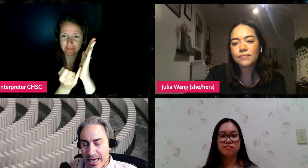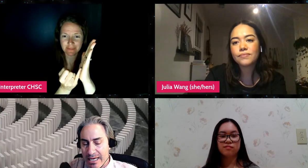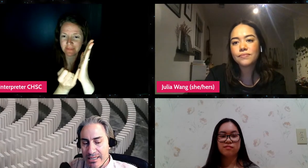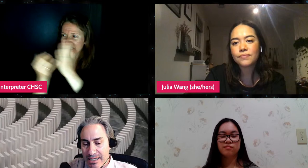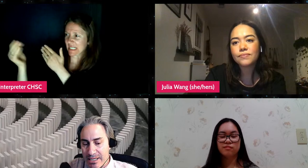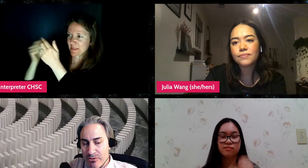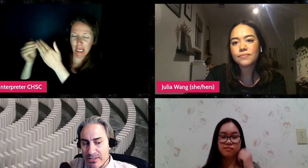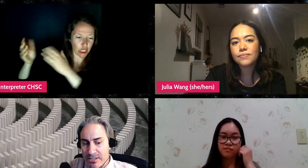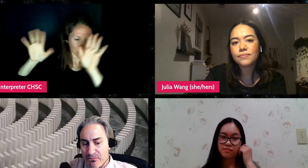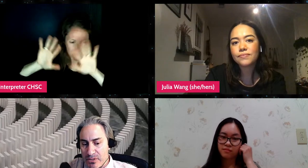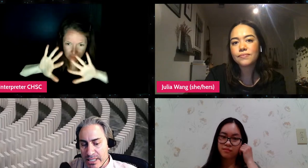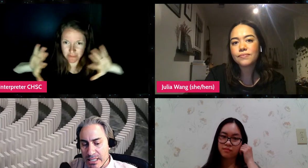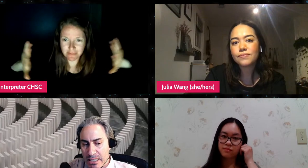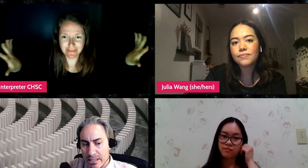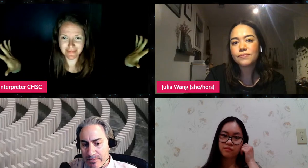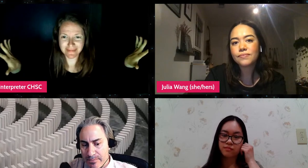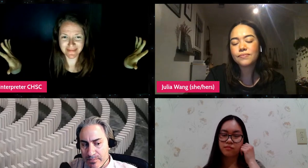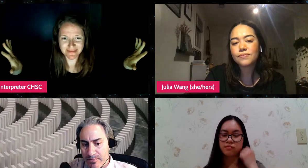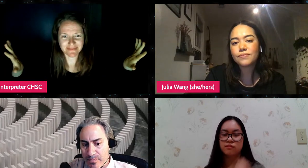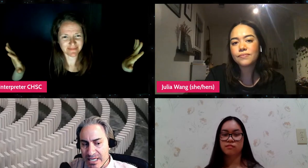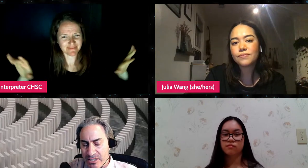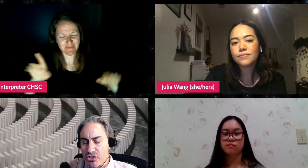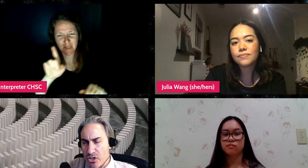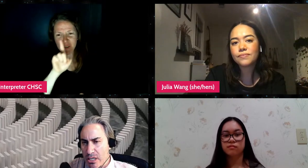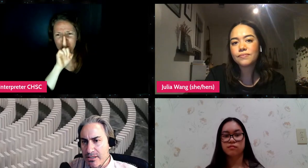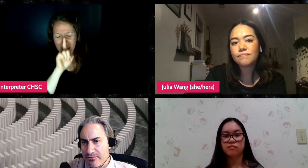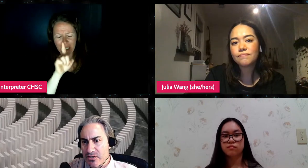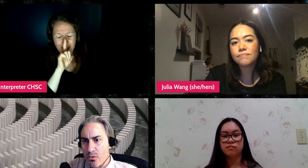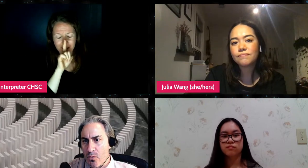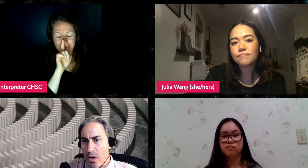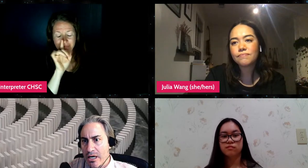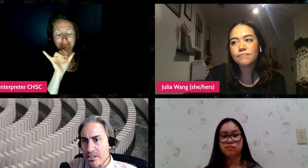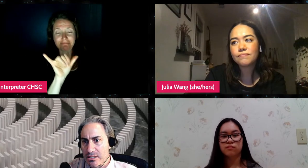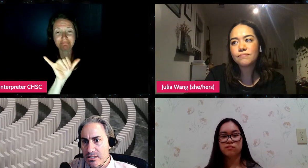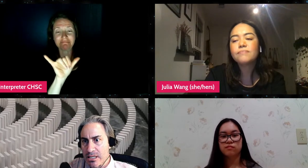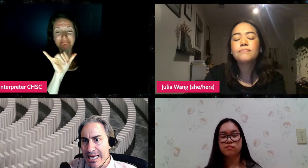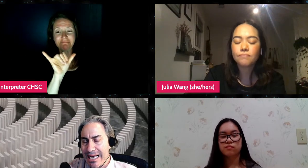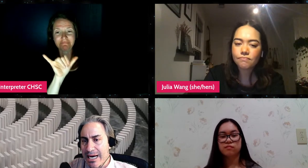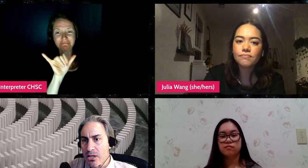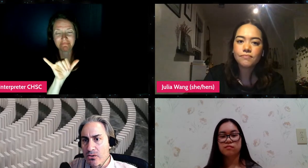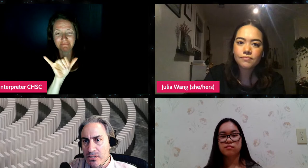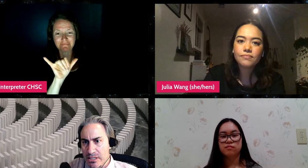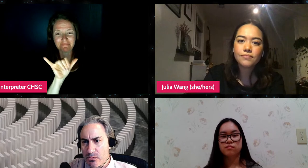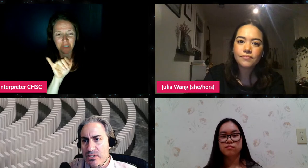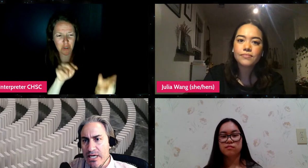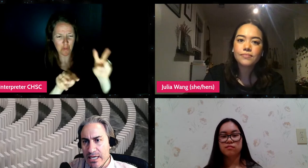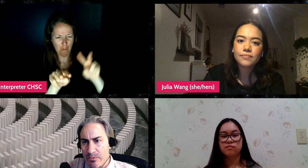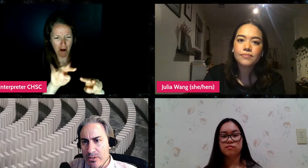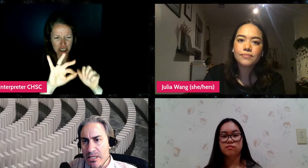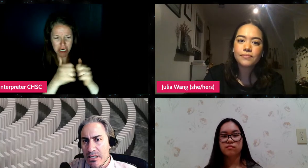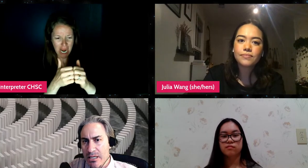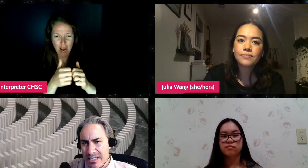And it was just really instructive to watch how she was able to,